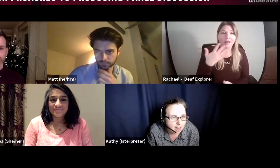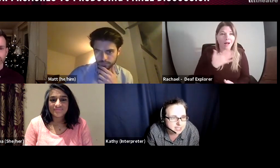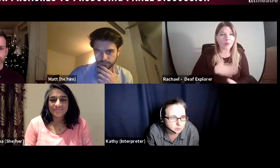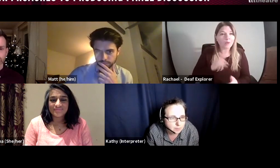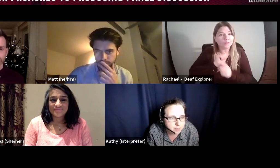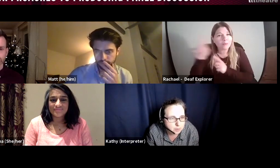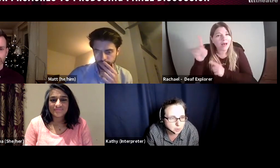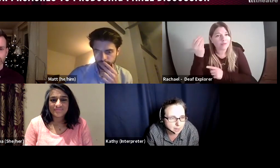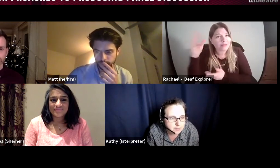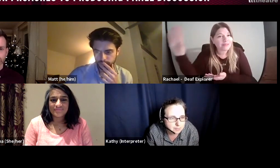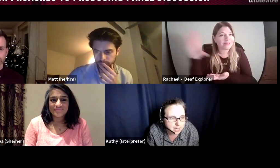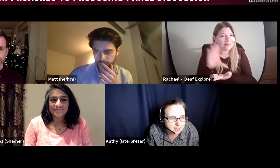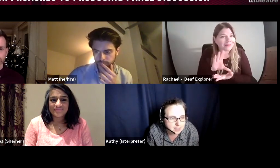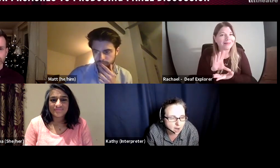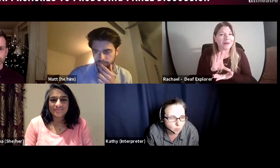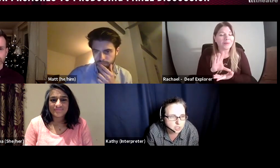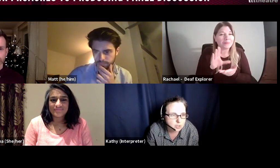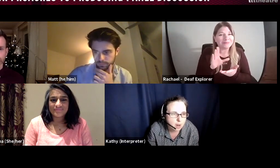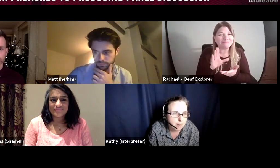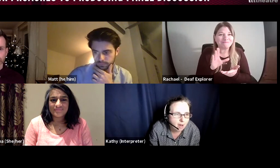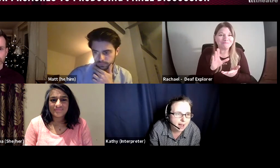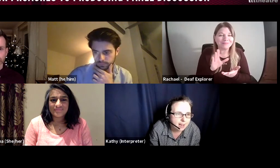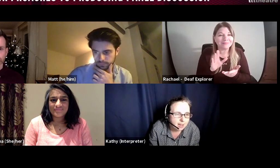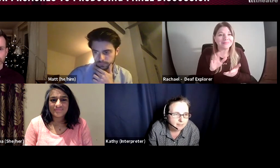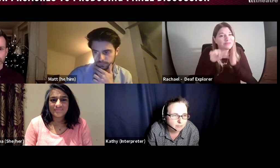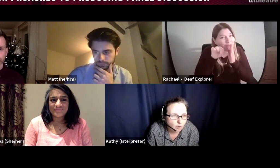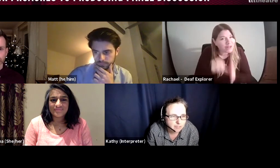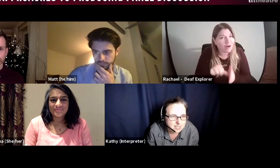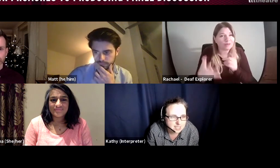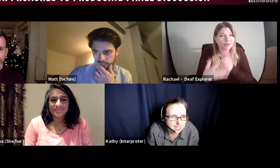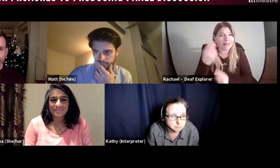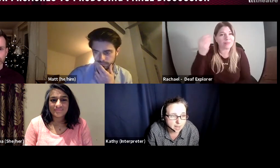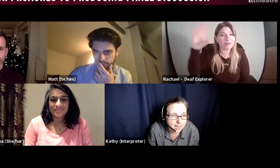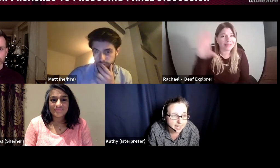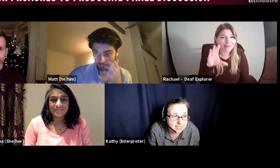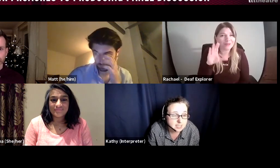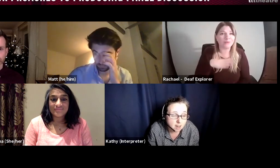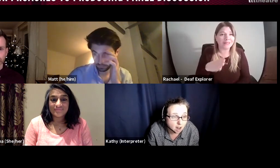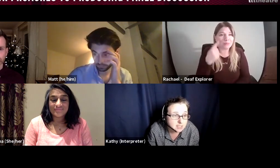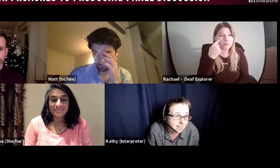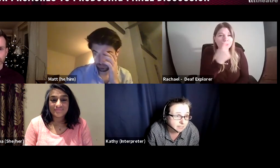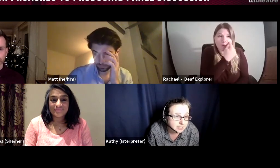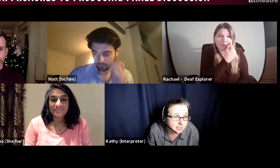sometimes people do come to me and say I want to apply for funding, and it is hard to get funding,